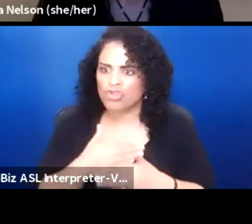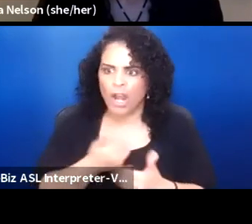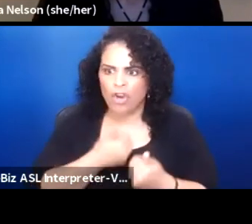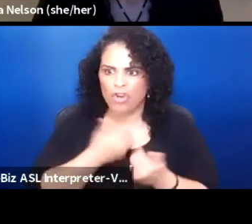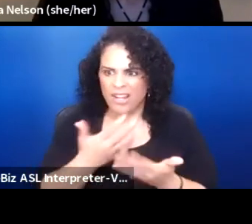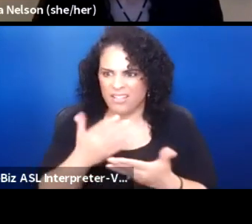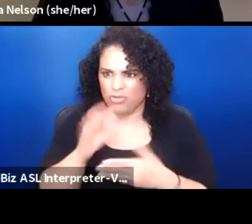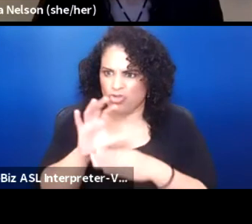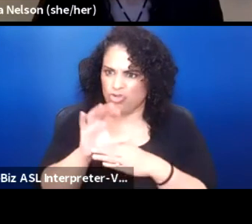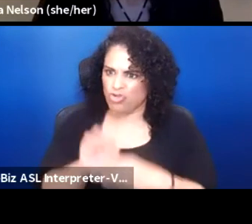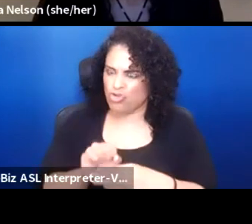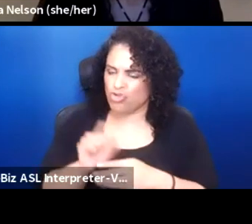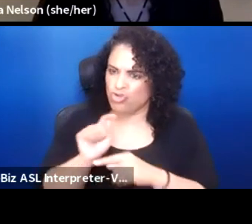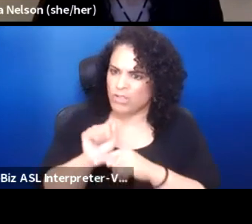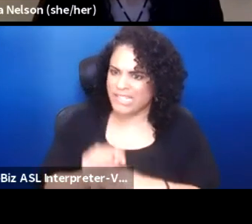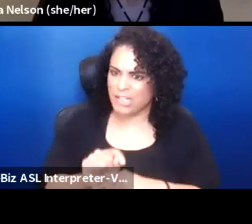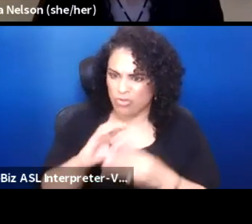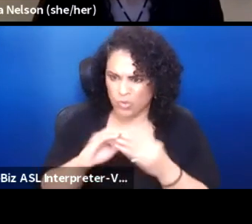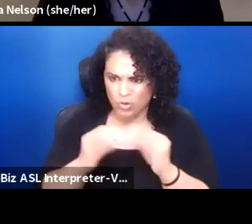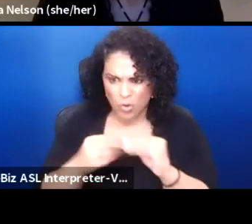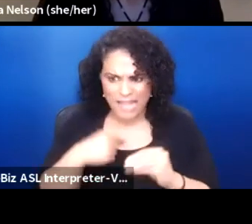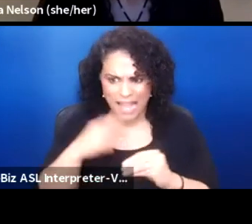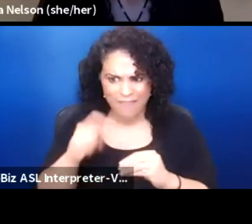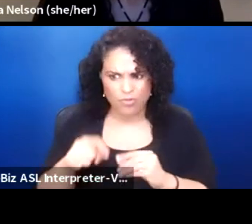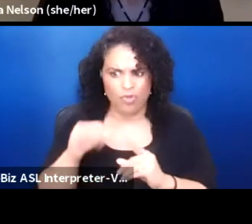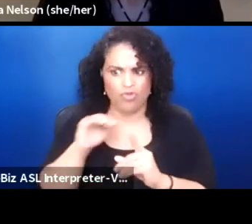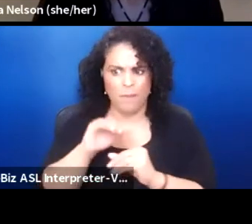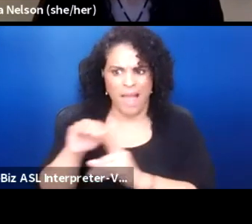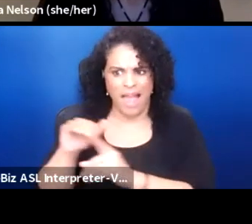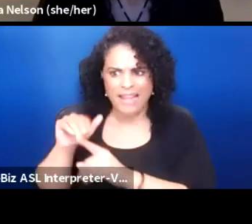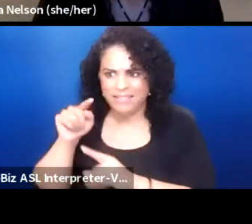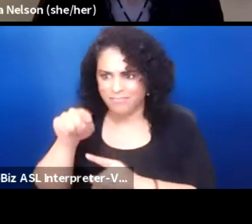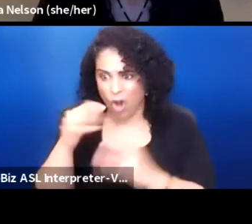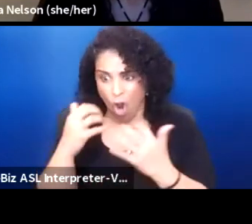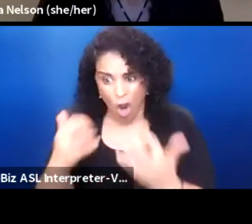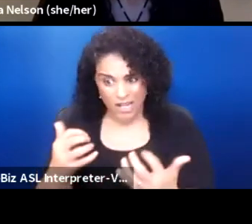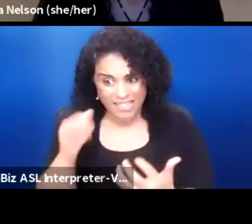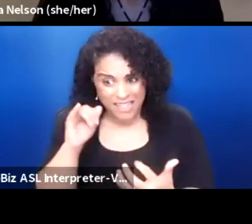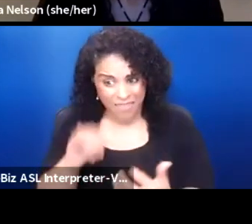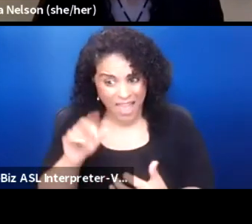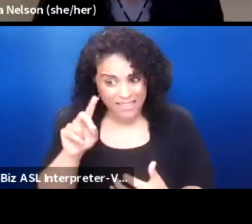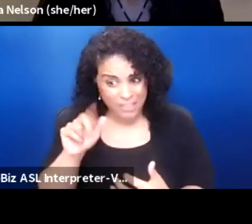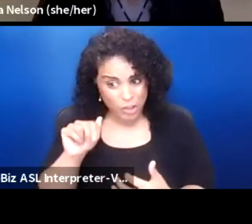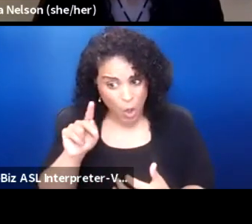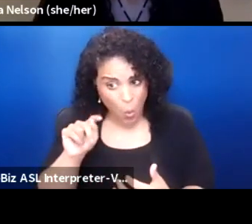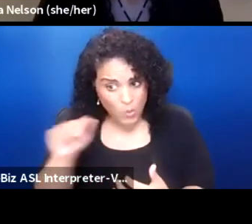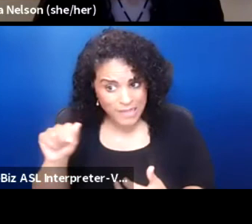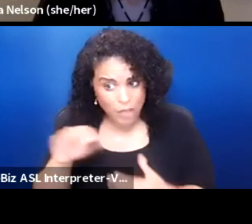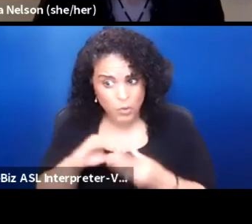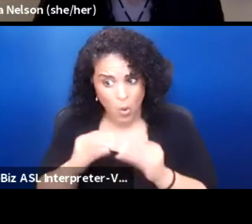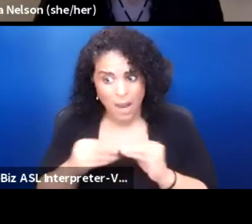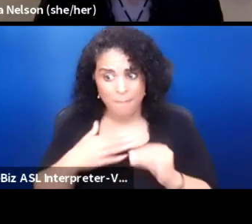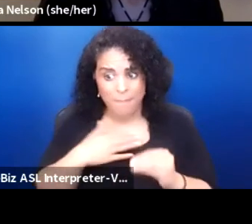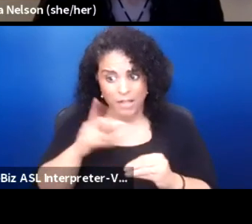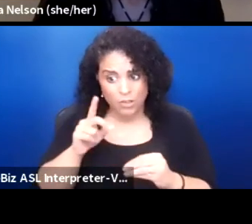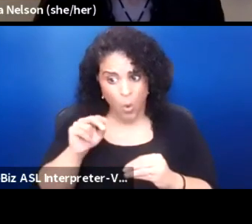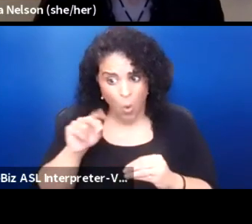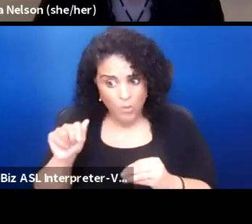I have to remind audiences that this is a Dakota story that my Dakota people tell.